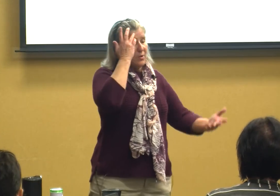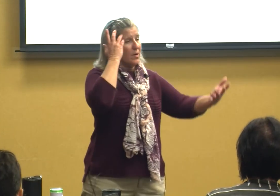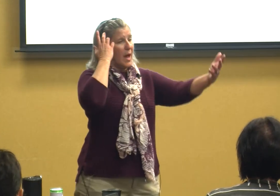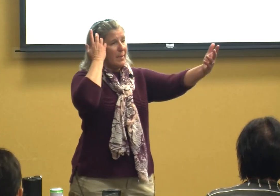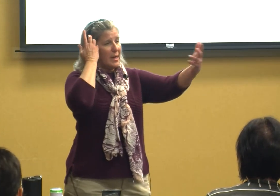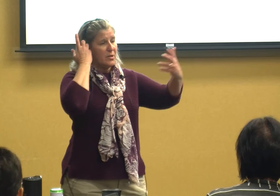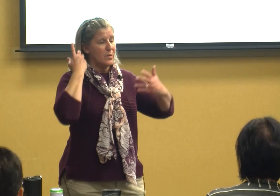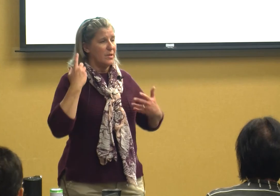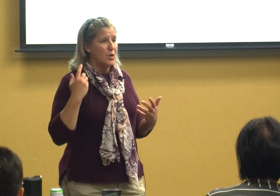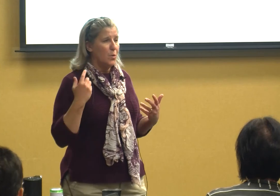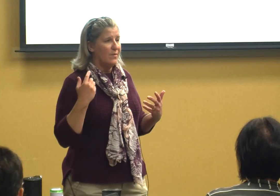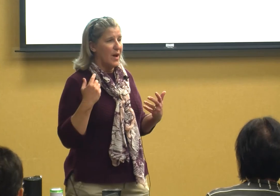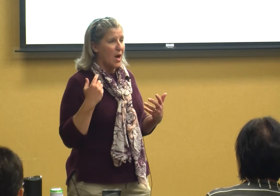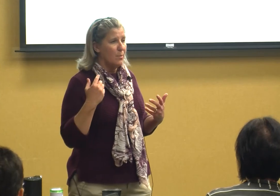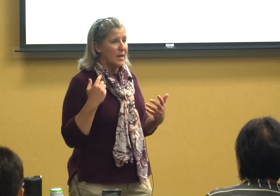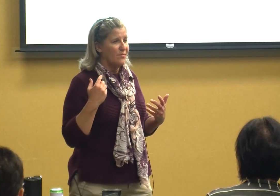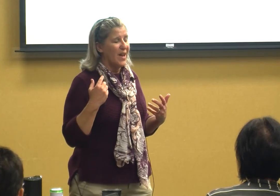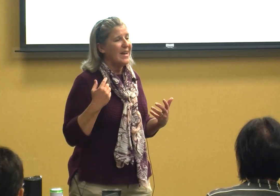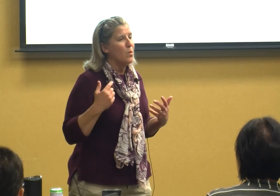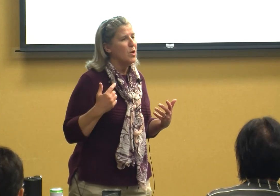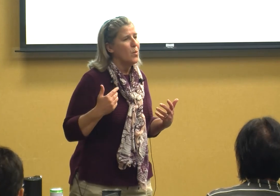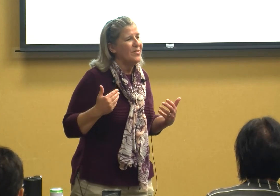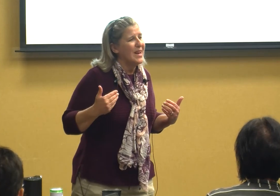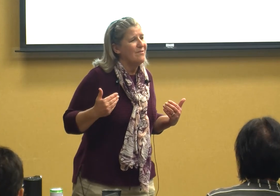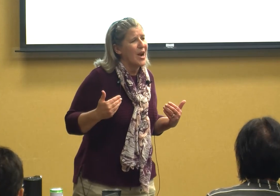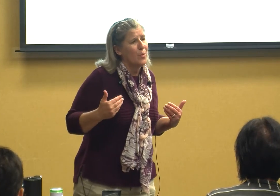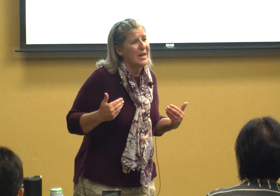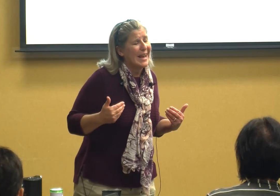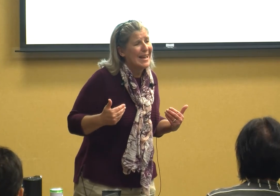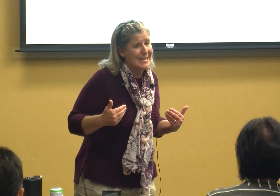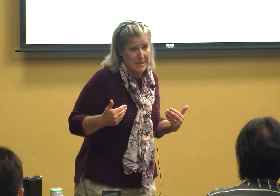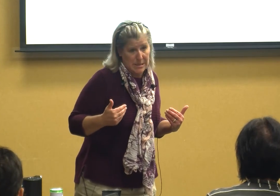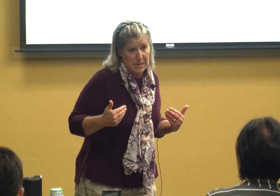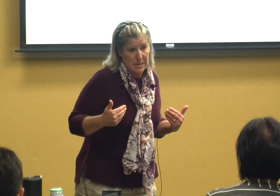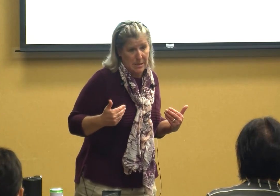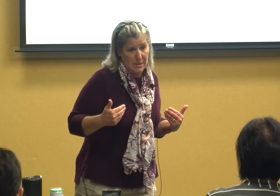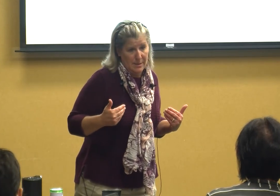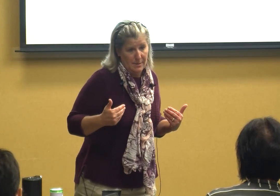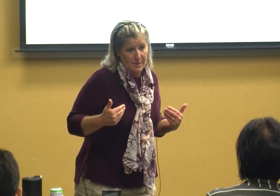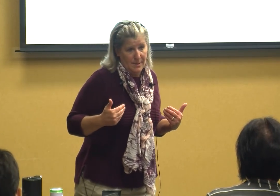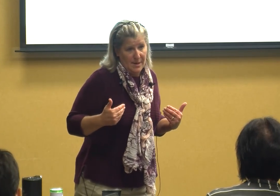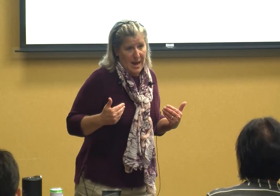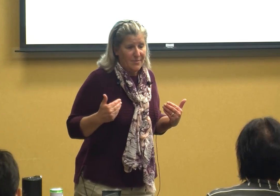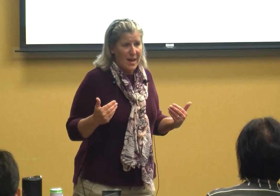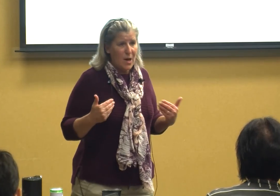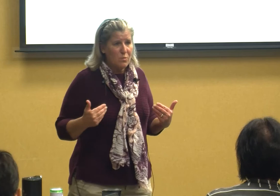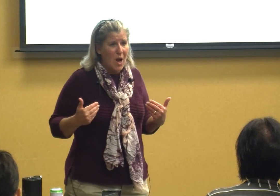they're coming into a new environment they don't know what that environment is and they don't know